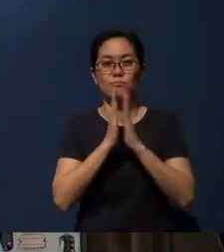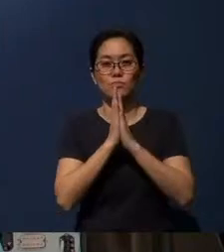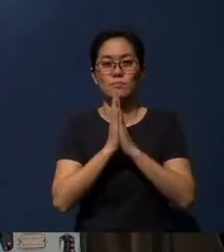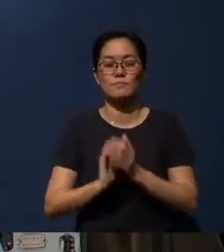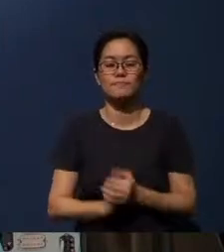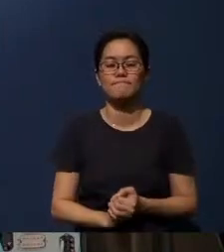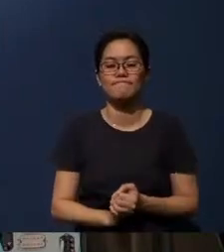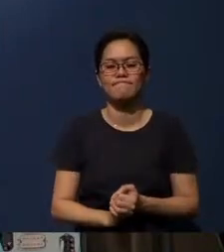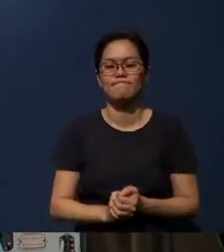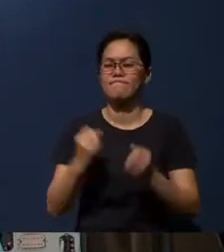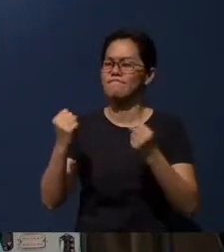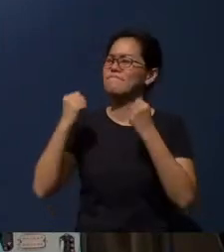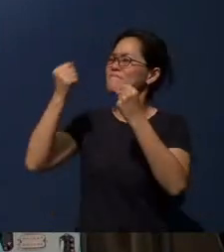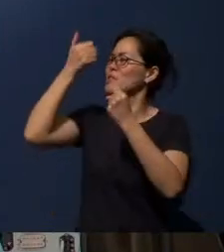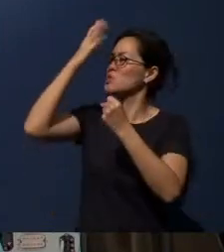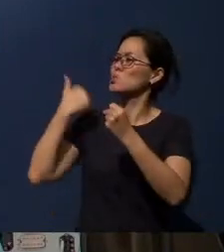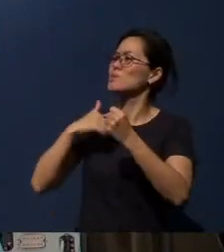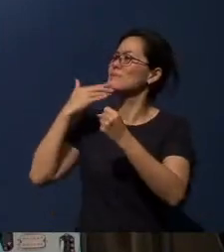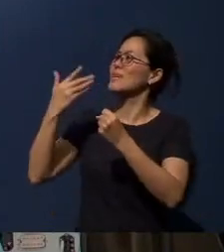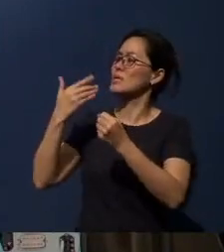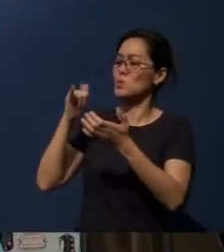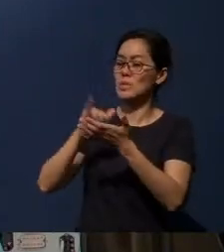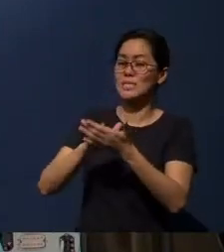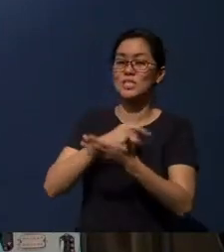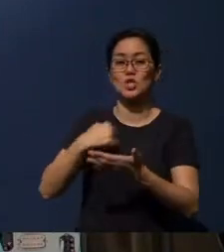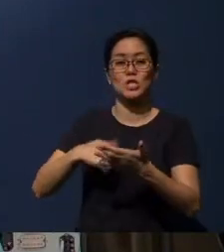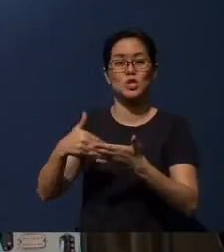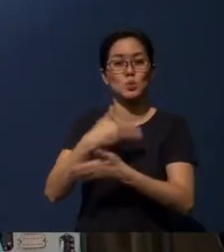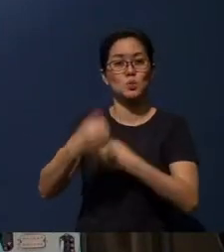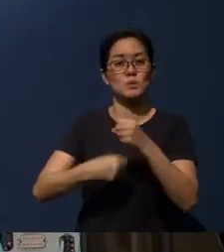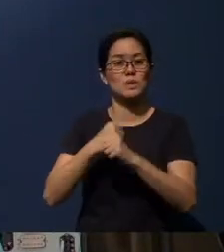Almighty God, we thank You for this coming Chinese New Year celebration,